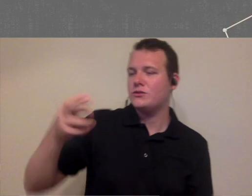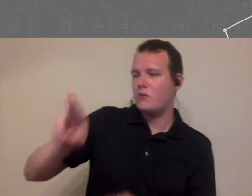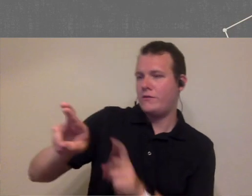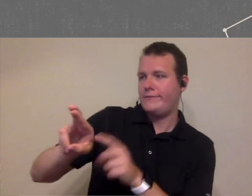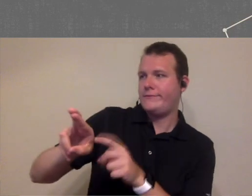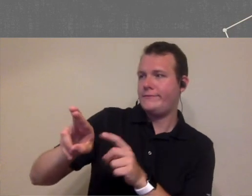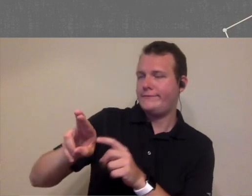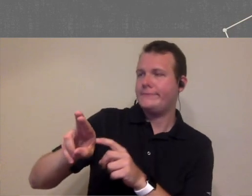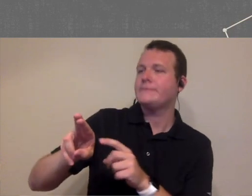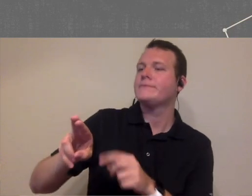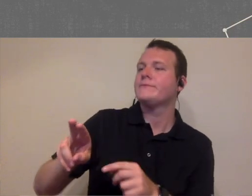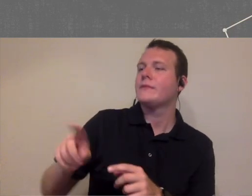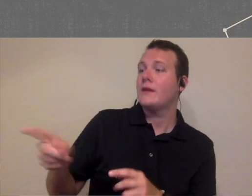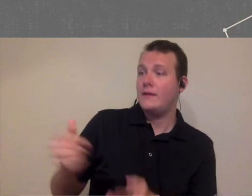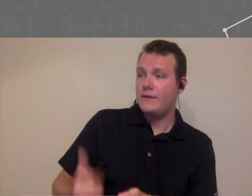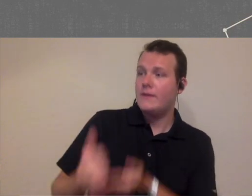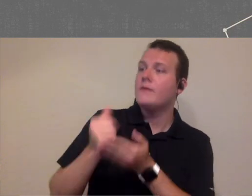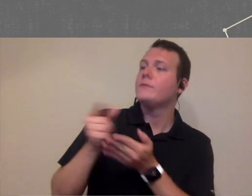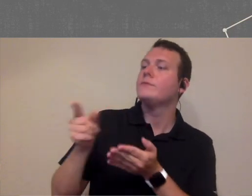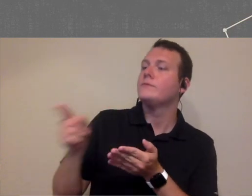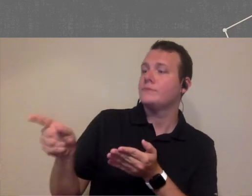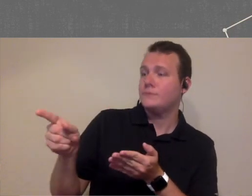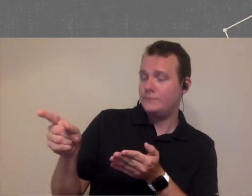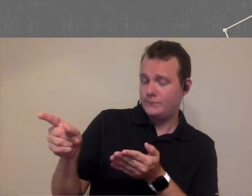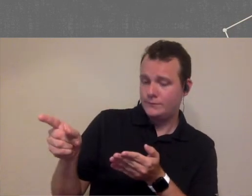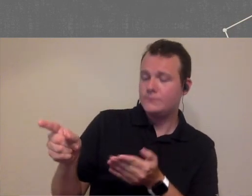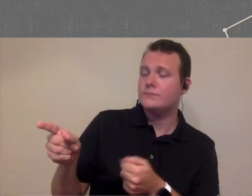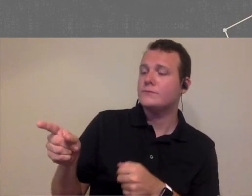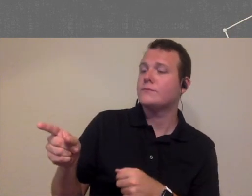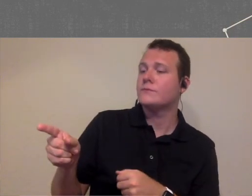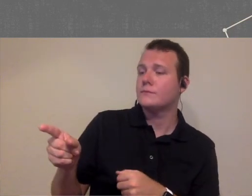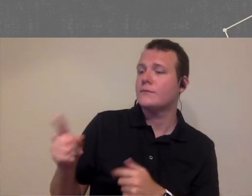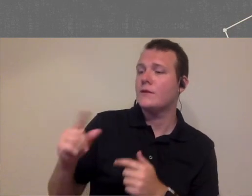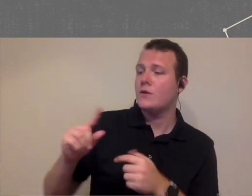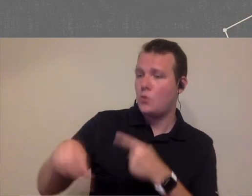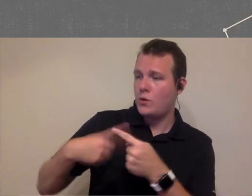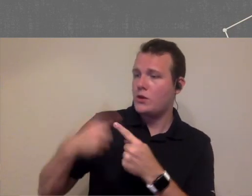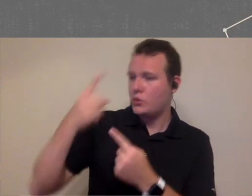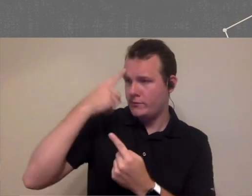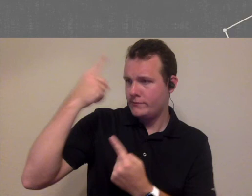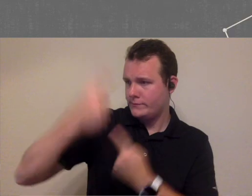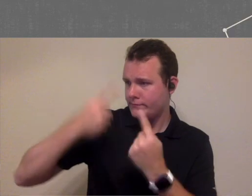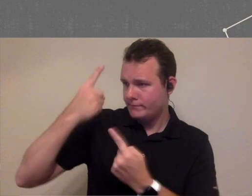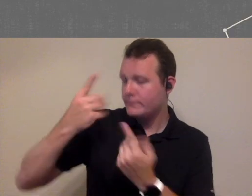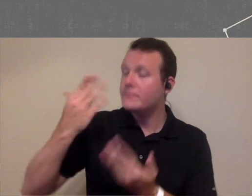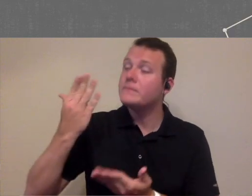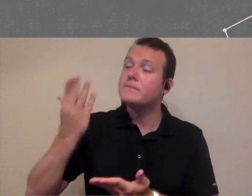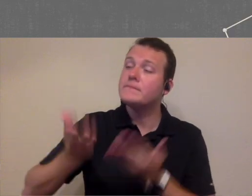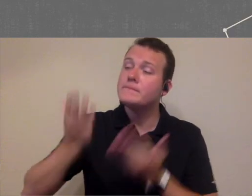from an HR standpoint that sort of help you as you're considering those aspects